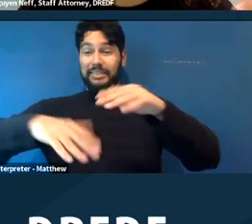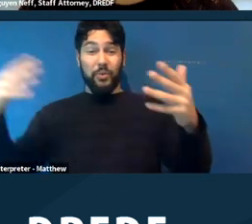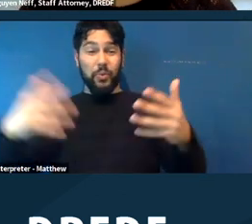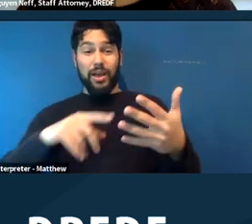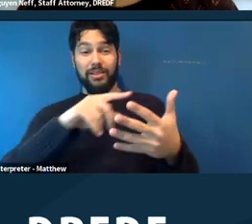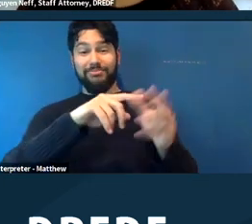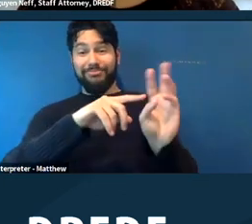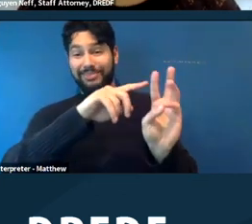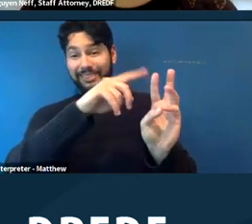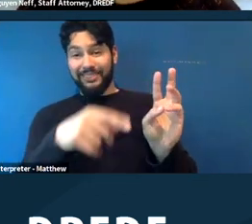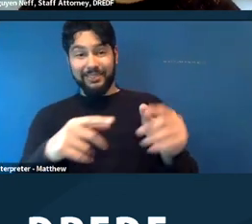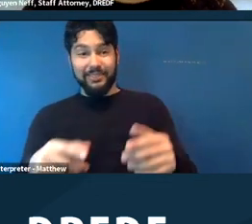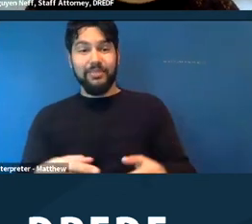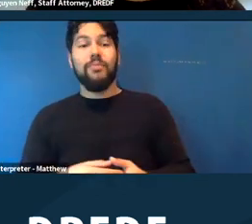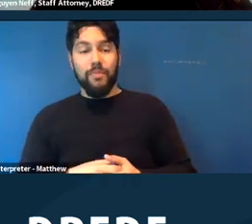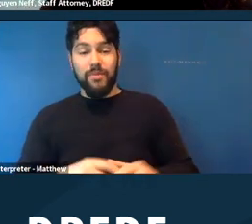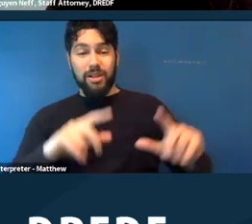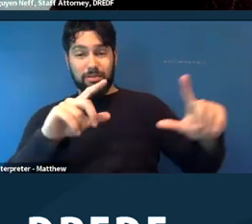in an accommodation request, obviously you want to have your name. You want to